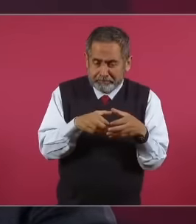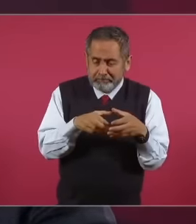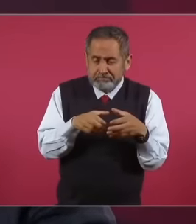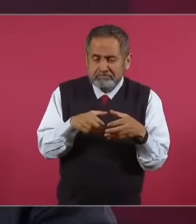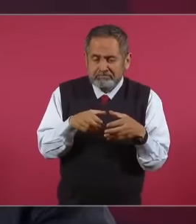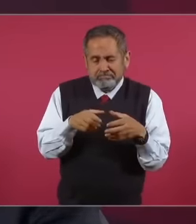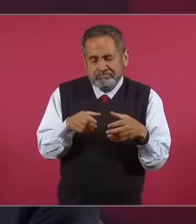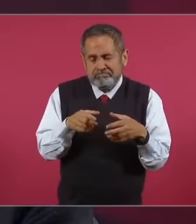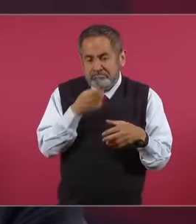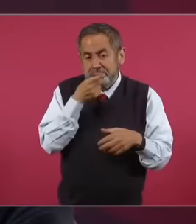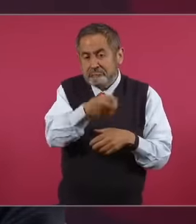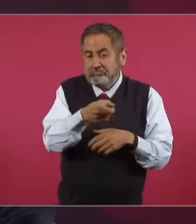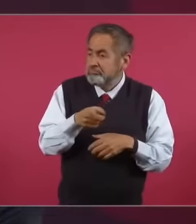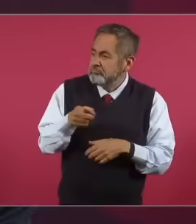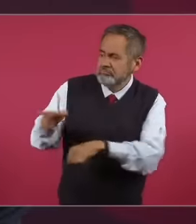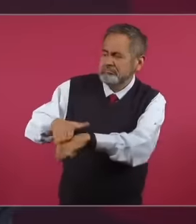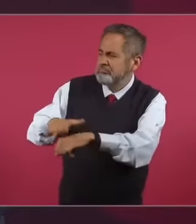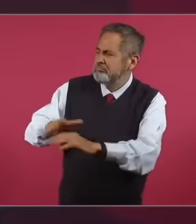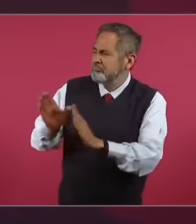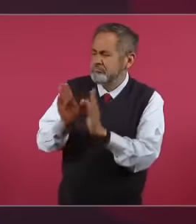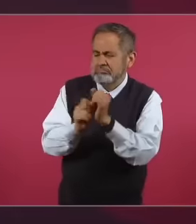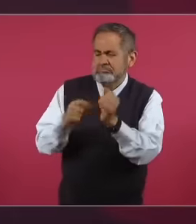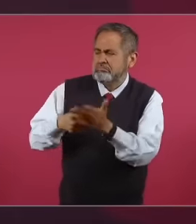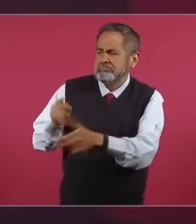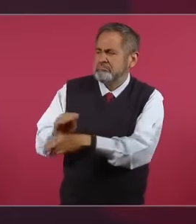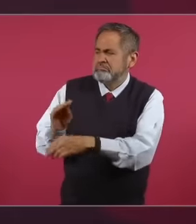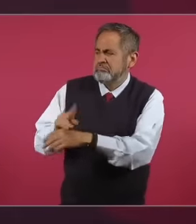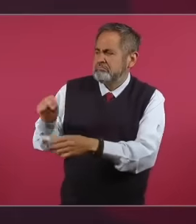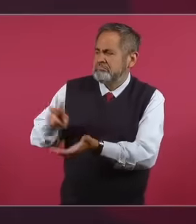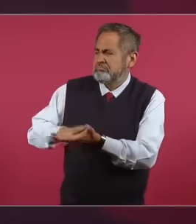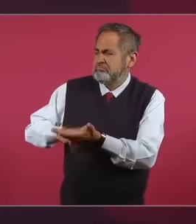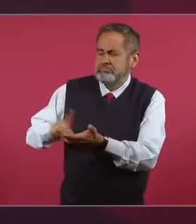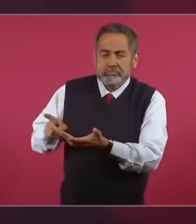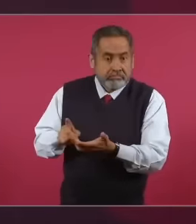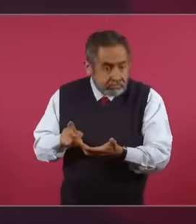they are